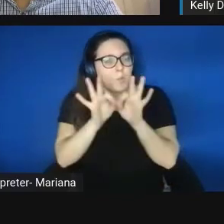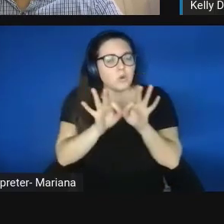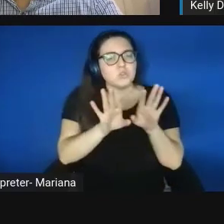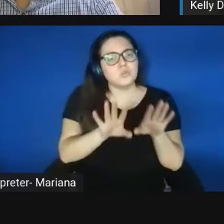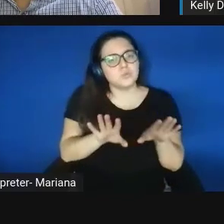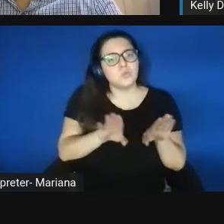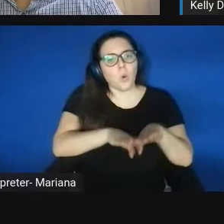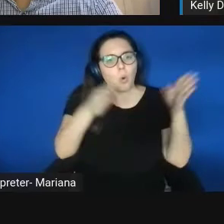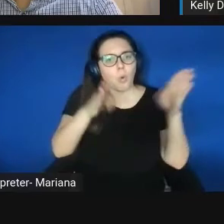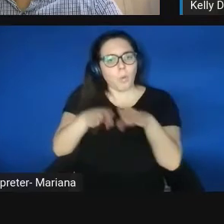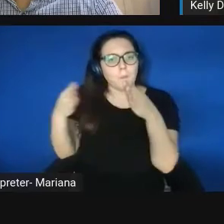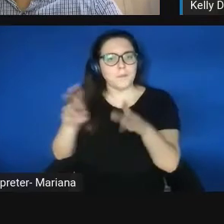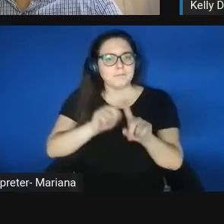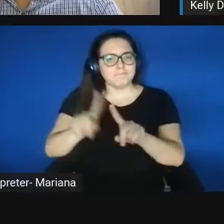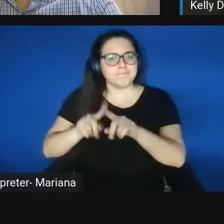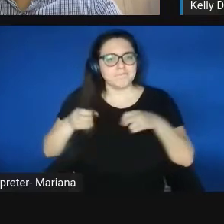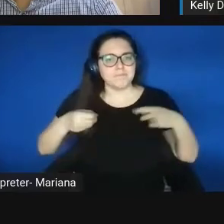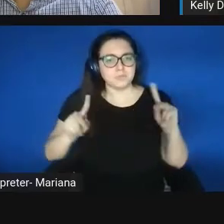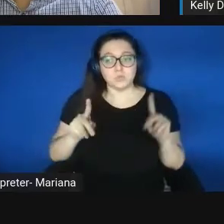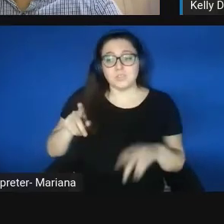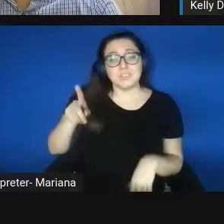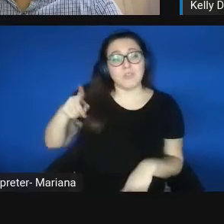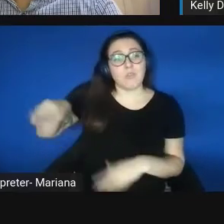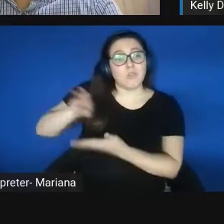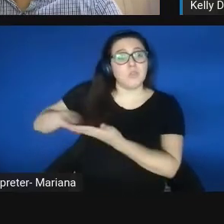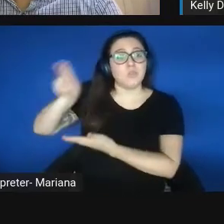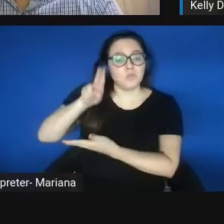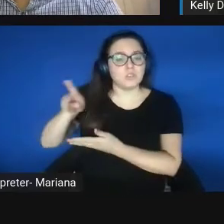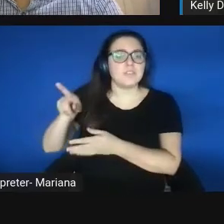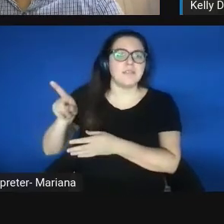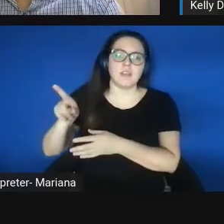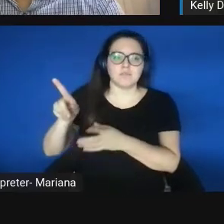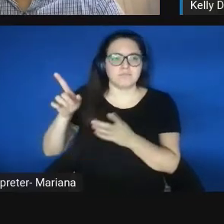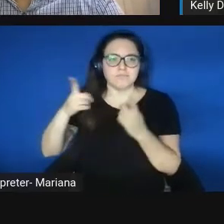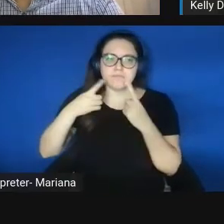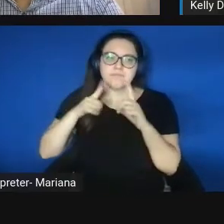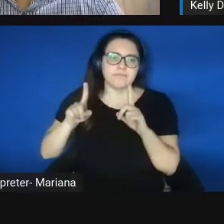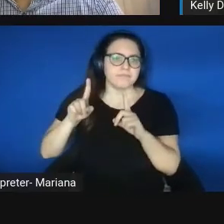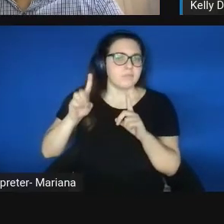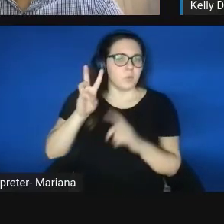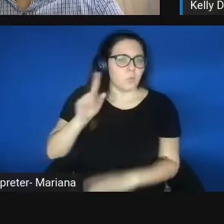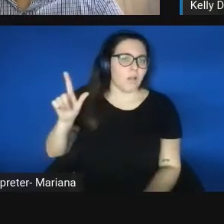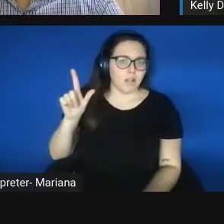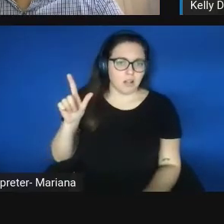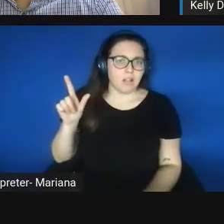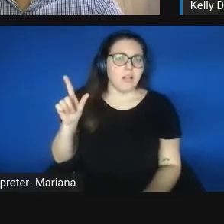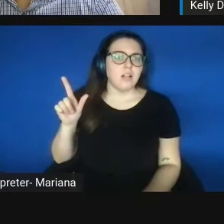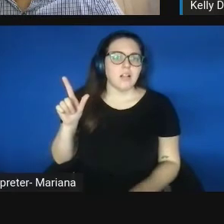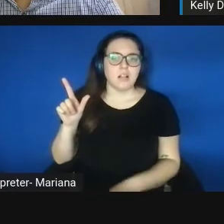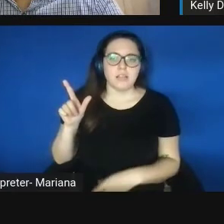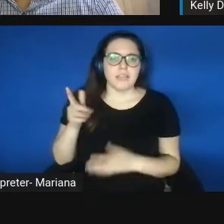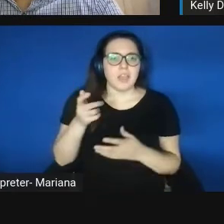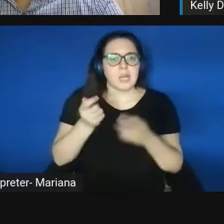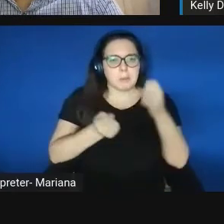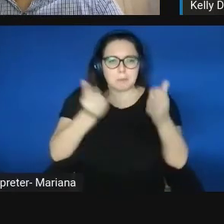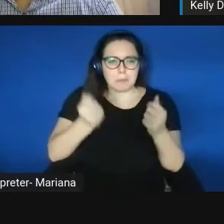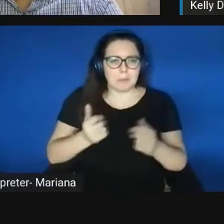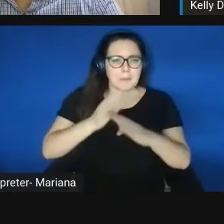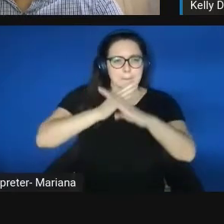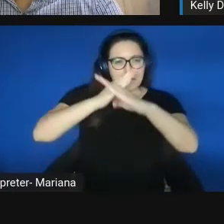and so they've worked really well in removing barriers to making this work.